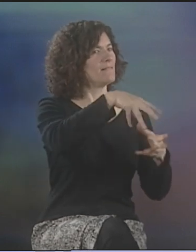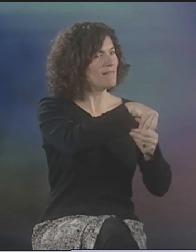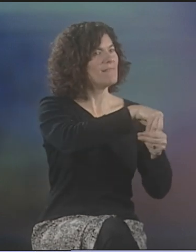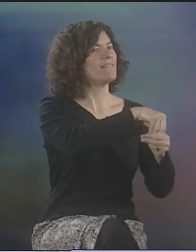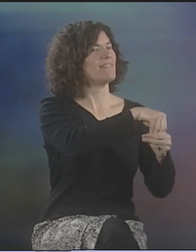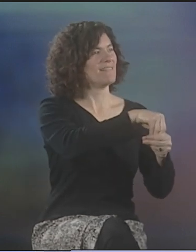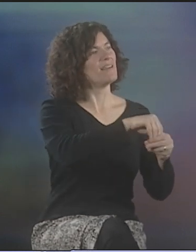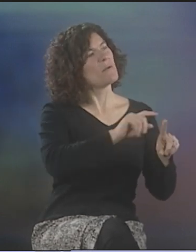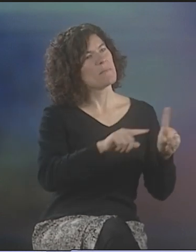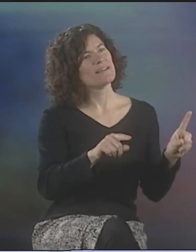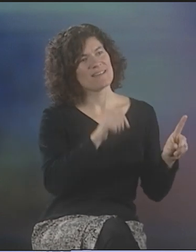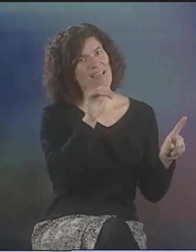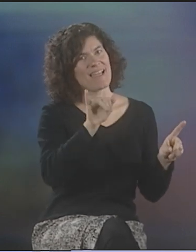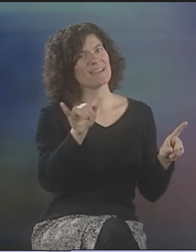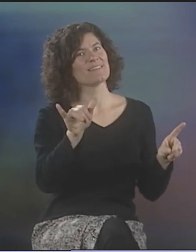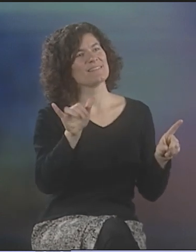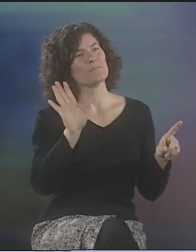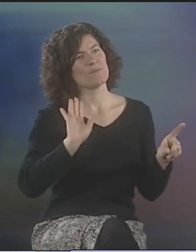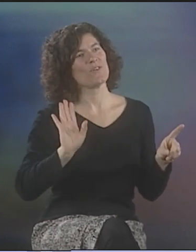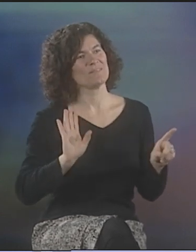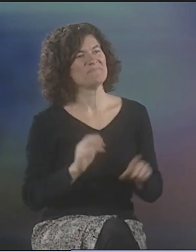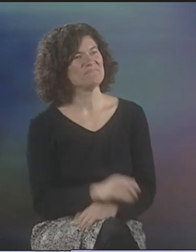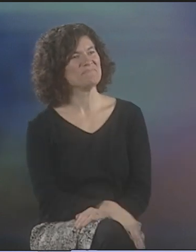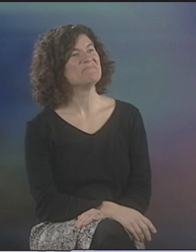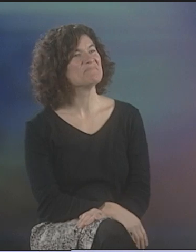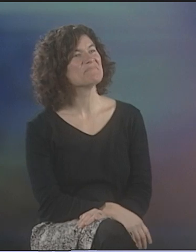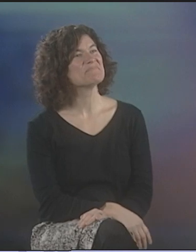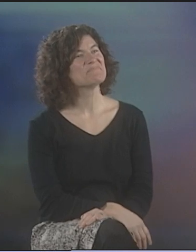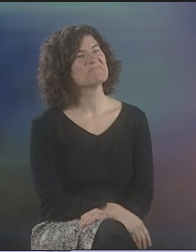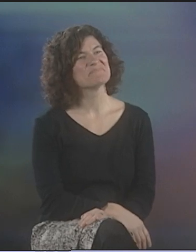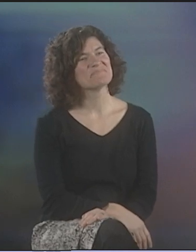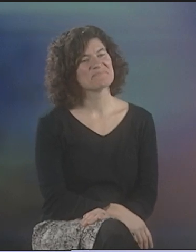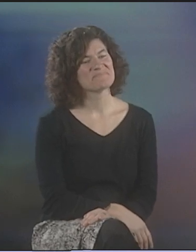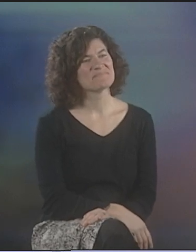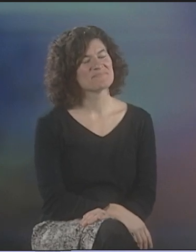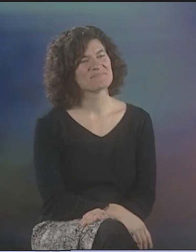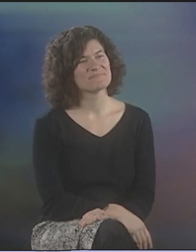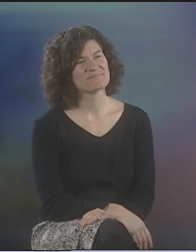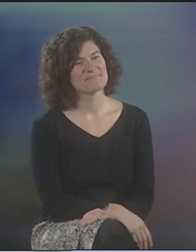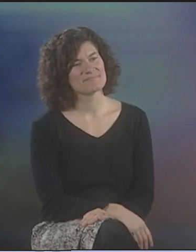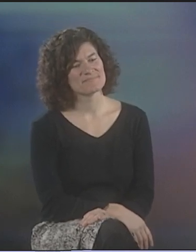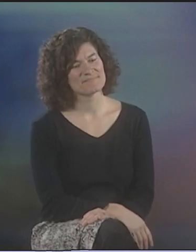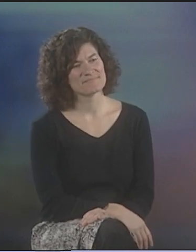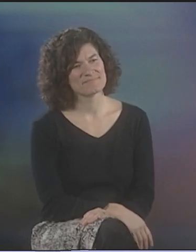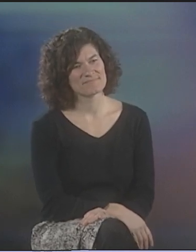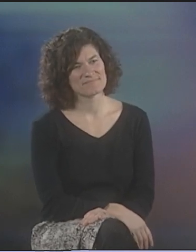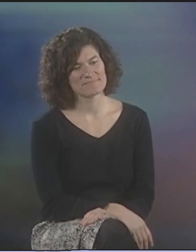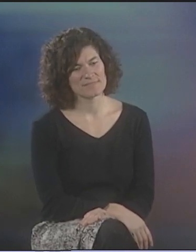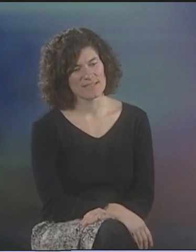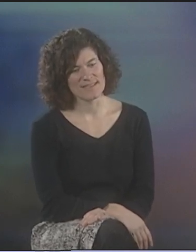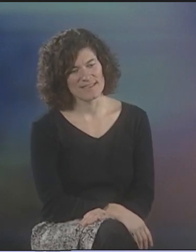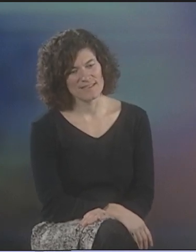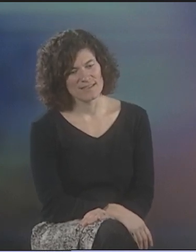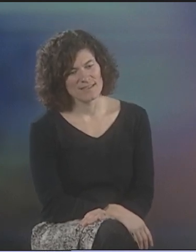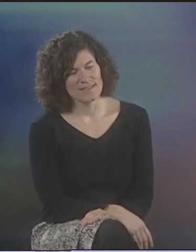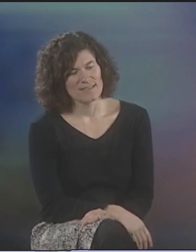AND I WOULD COME BACK ONCE IN A WHILE AND I WOULD SEE WHAT WAS GOING ON, BUT IT WASN'T WITH THE SAME VELOCITY AS BEFORE WHEN I WAS INVOLVED.